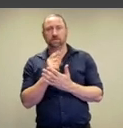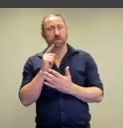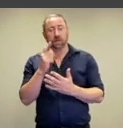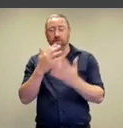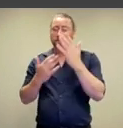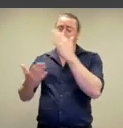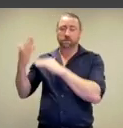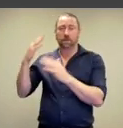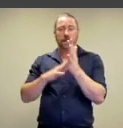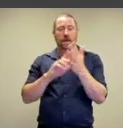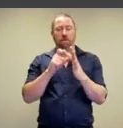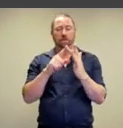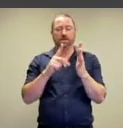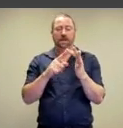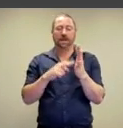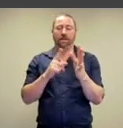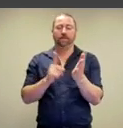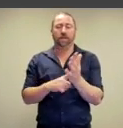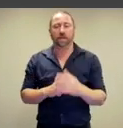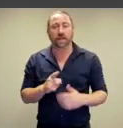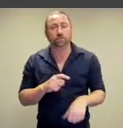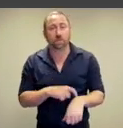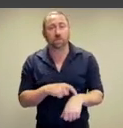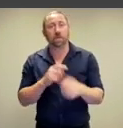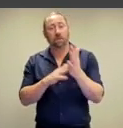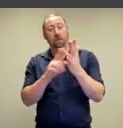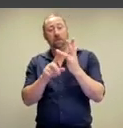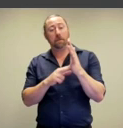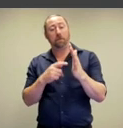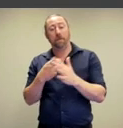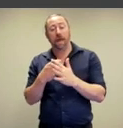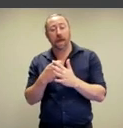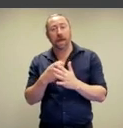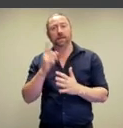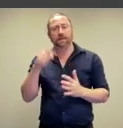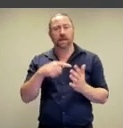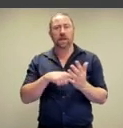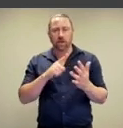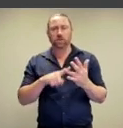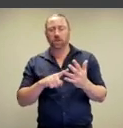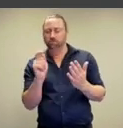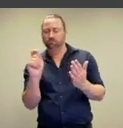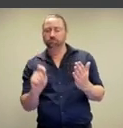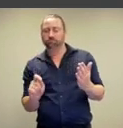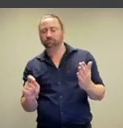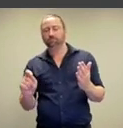all the way back to the medieval era